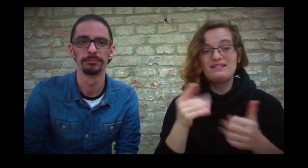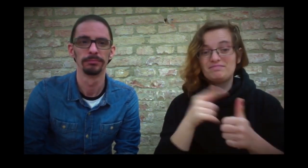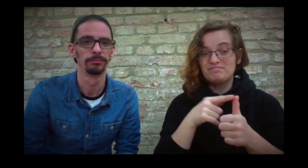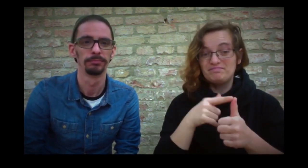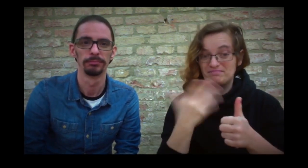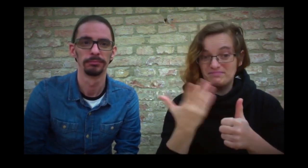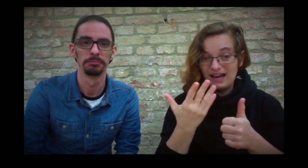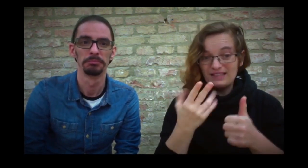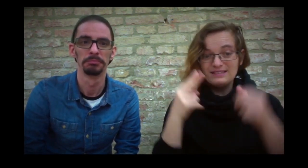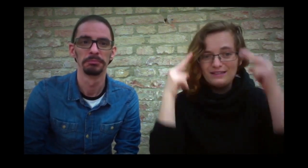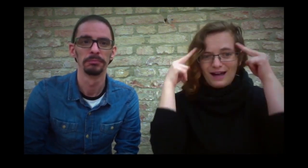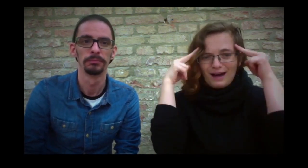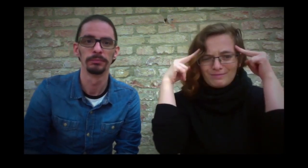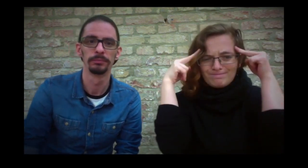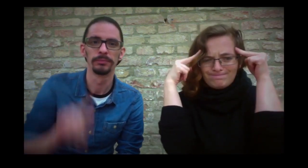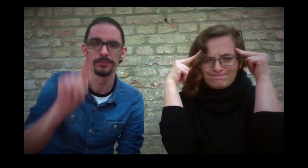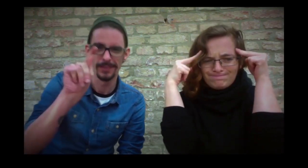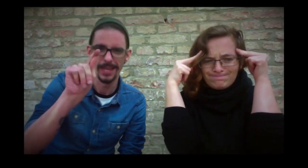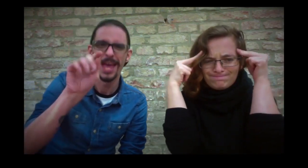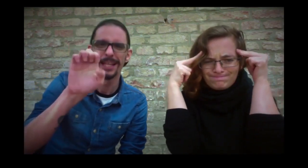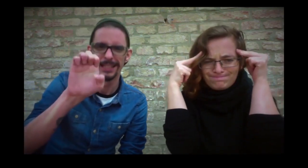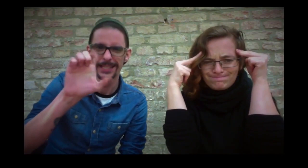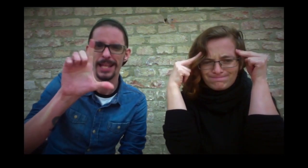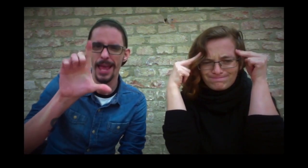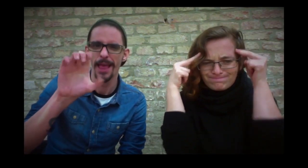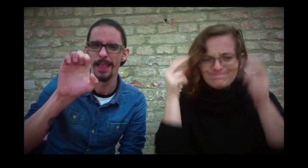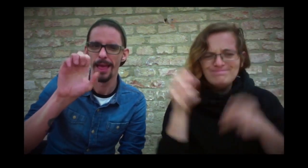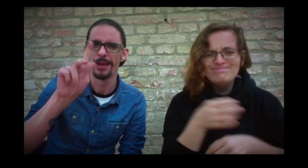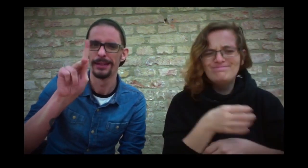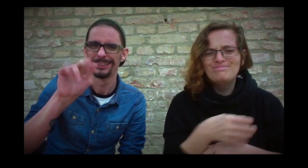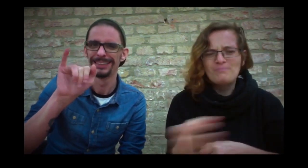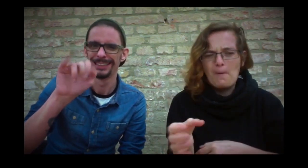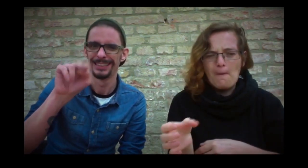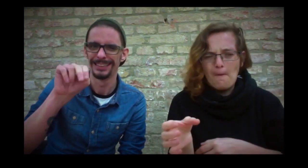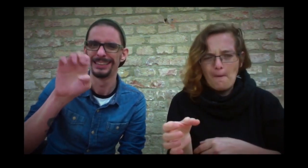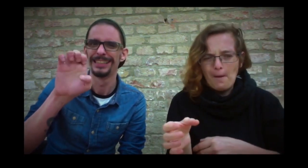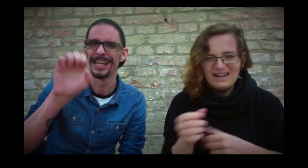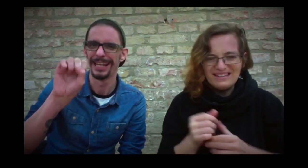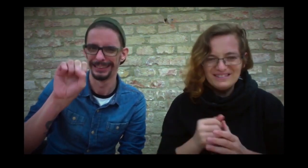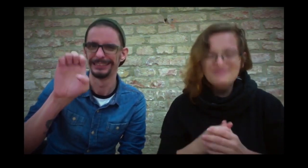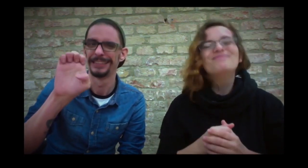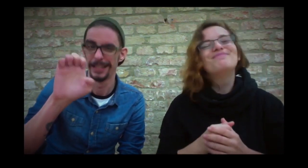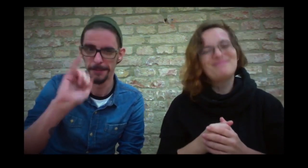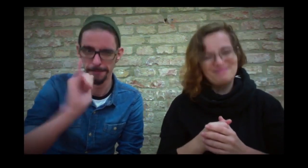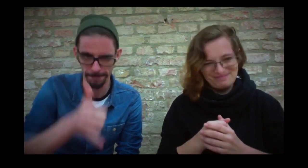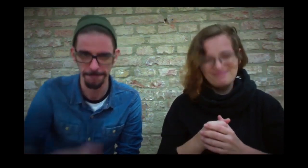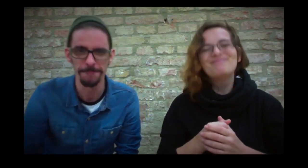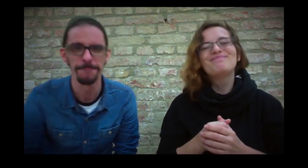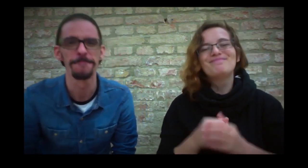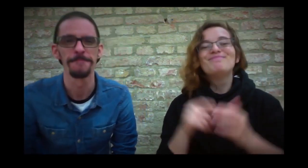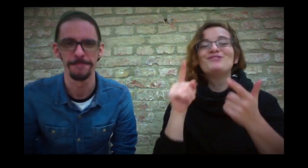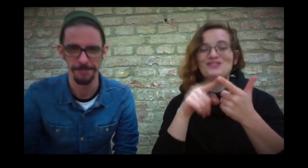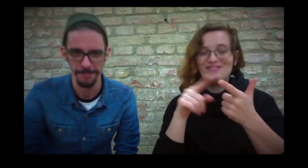The first ability is to influence objects with the power of thought. - The telekinesis. That's right.